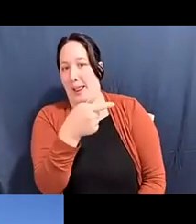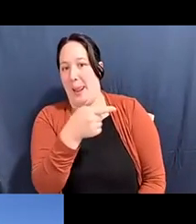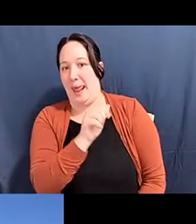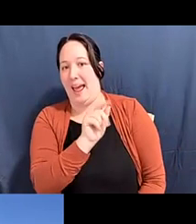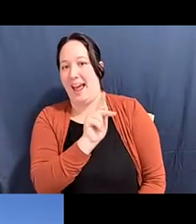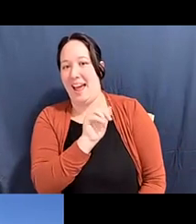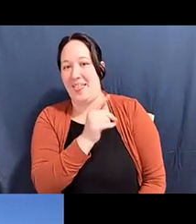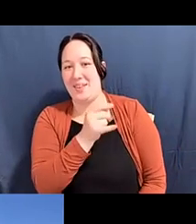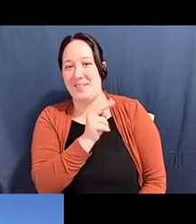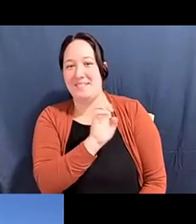Katherine Lee: Okay.